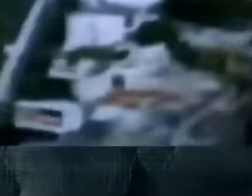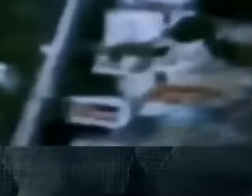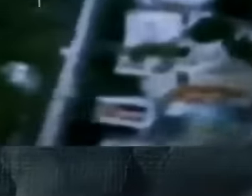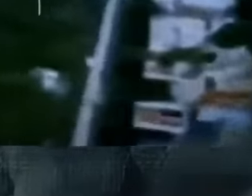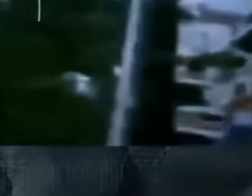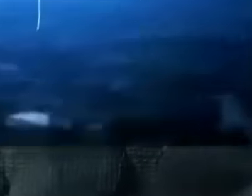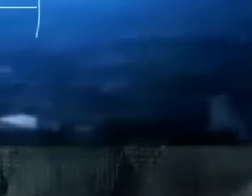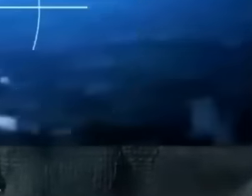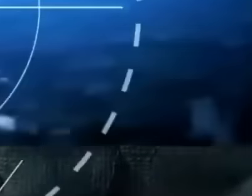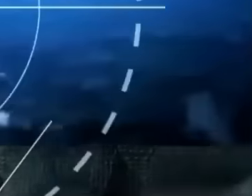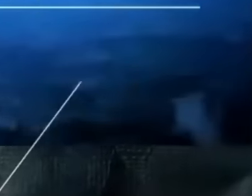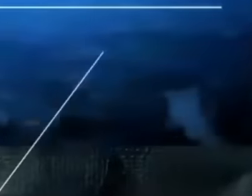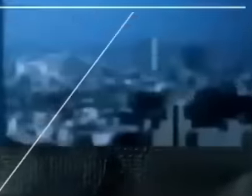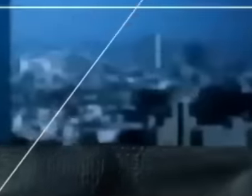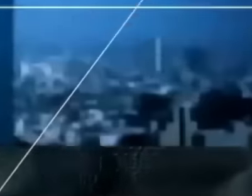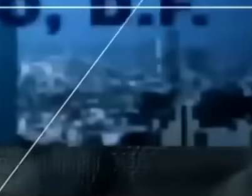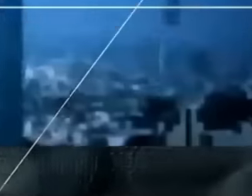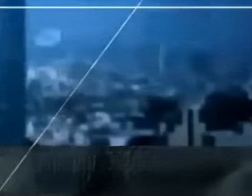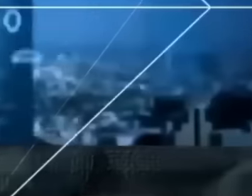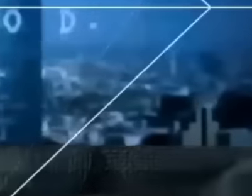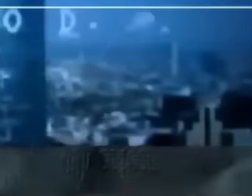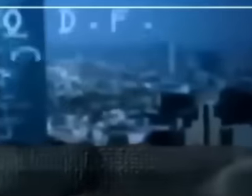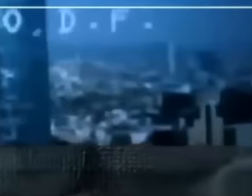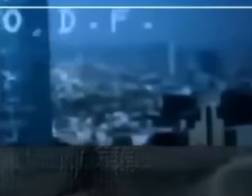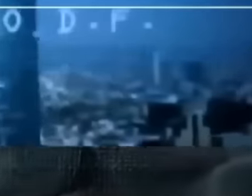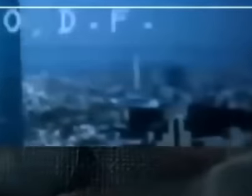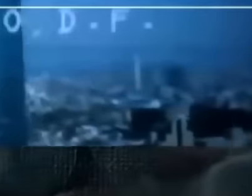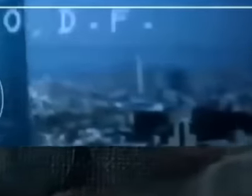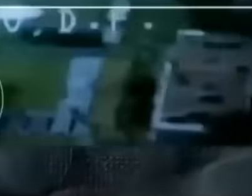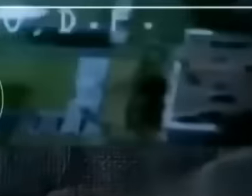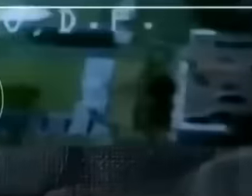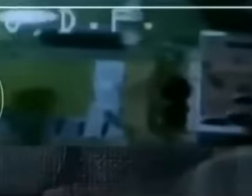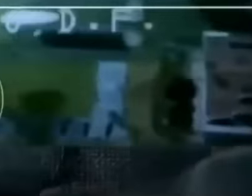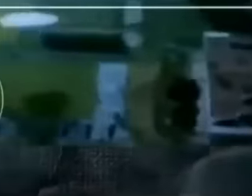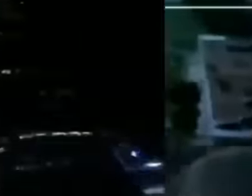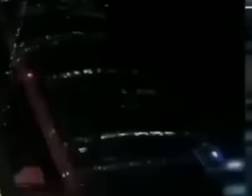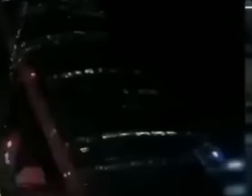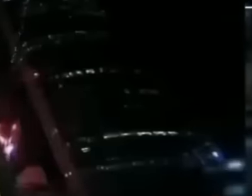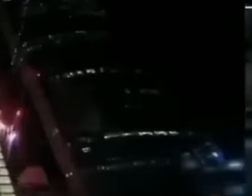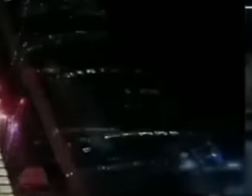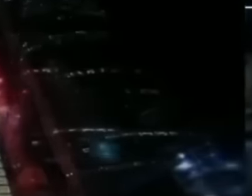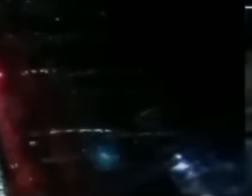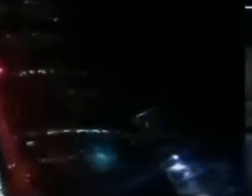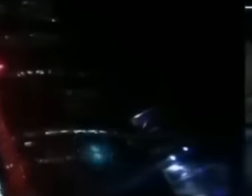failed projects of their exios, the bunker as a fabric of light for the Bicentennial were symbols